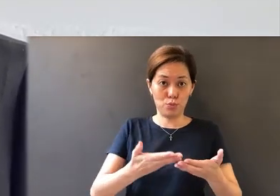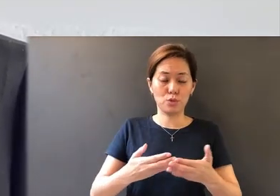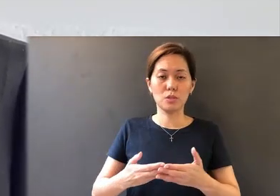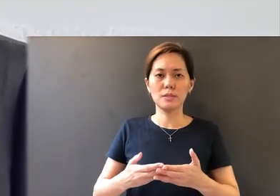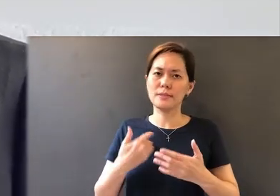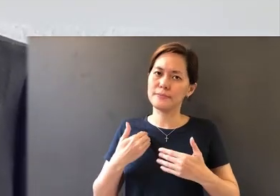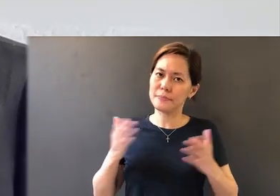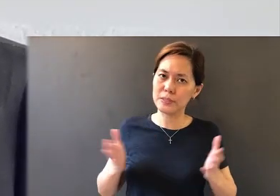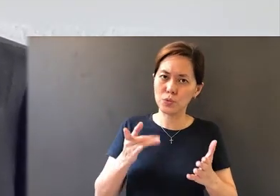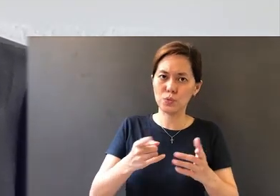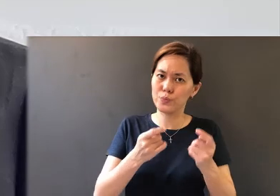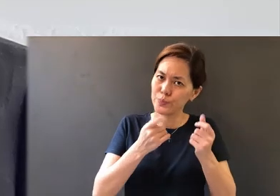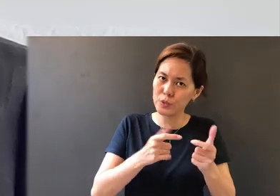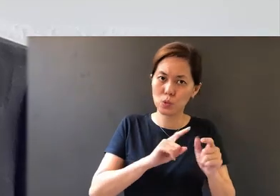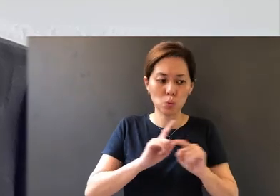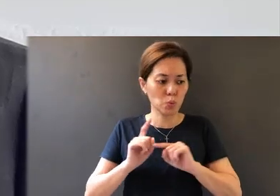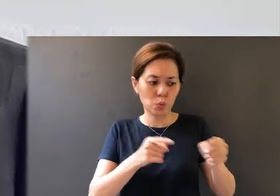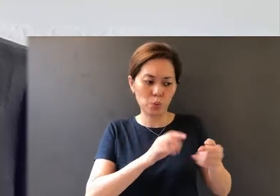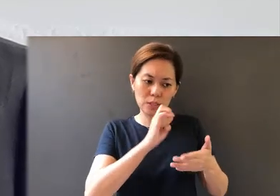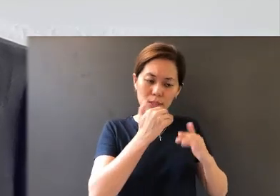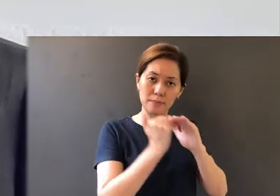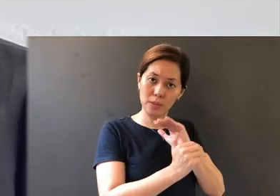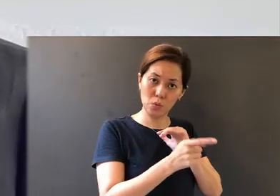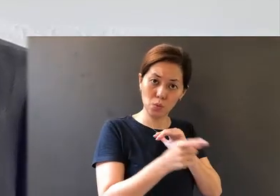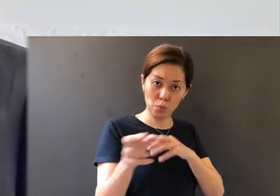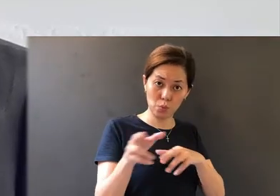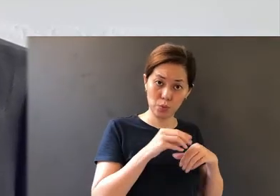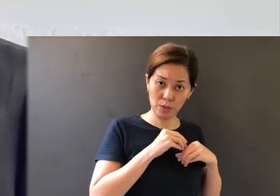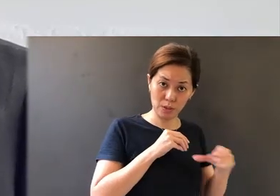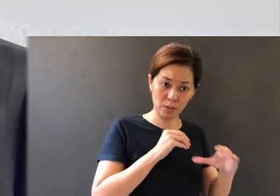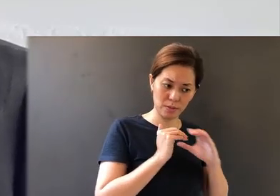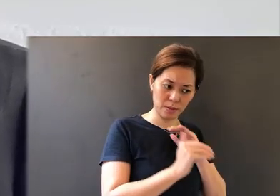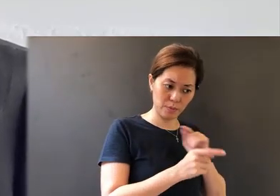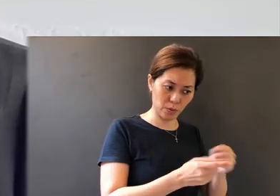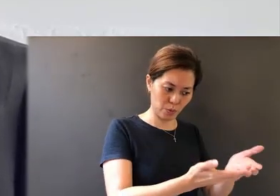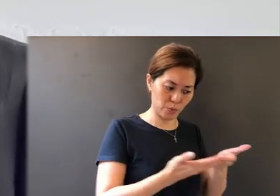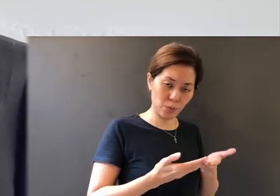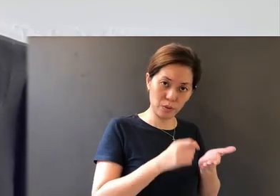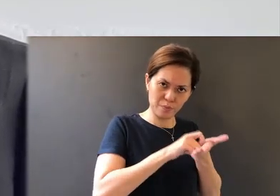So can I encourage you to quickly go to the email that you received